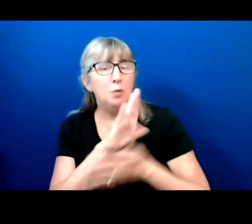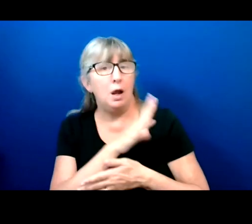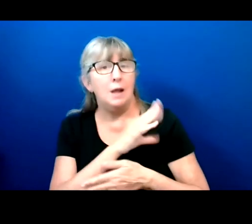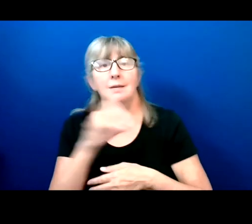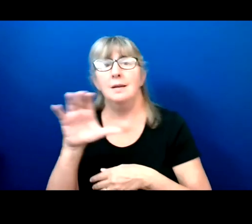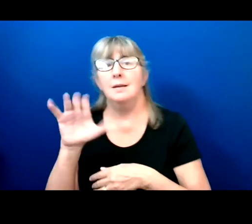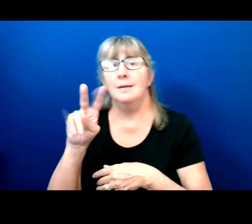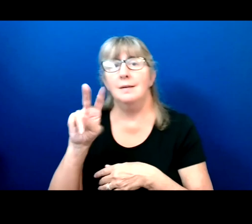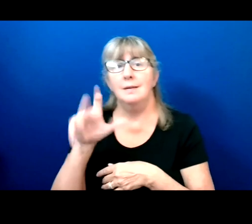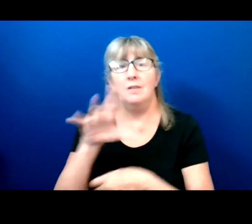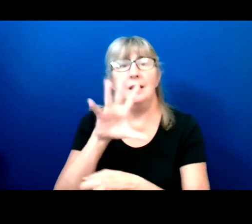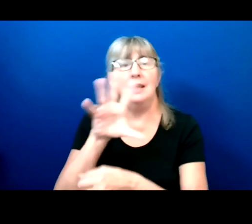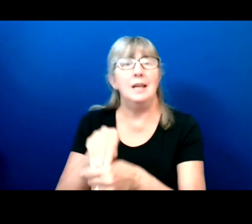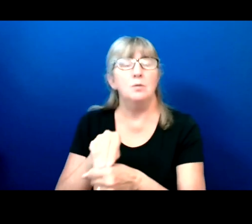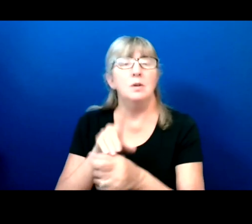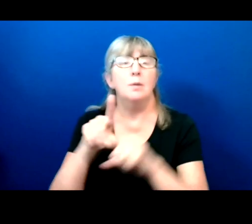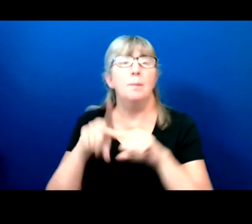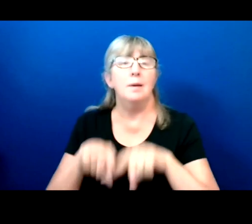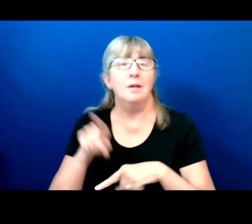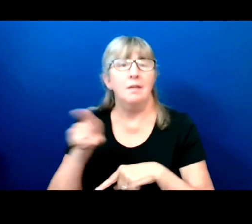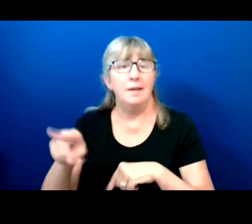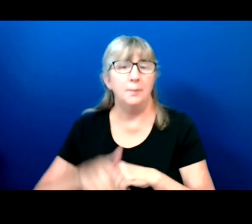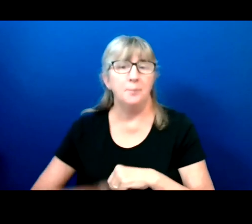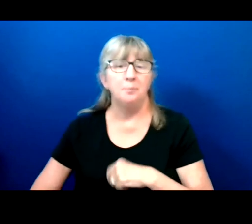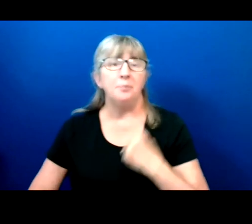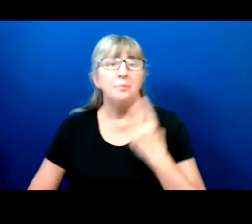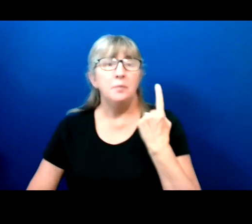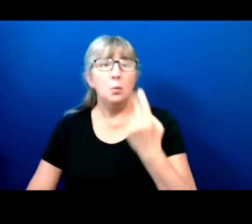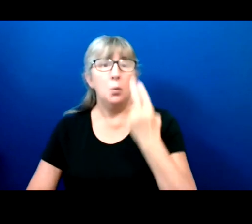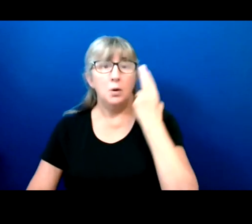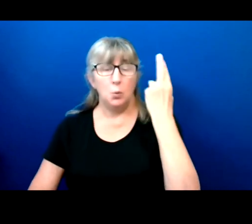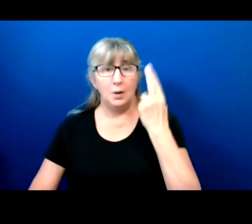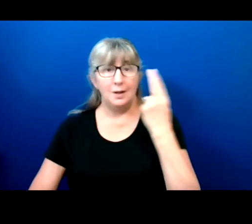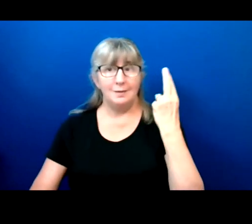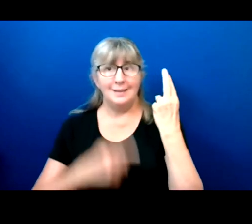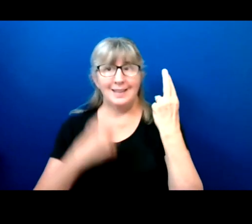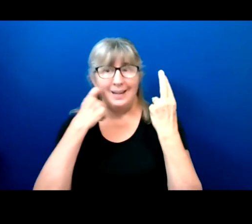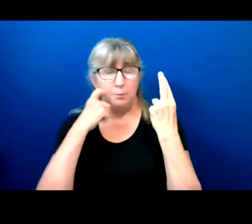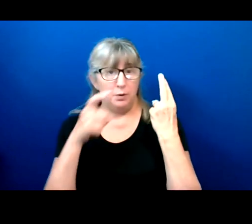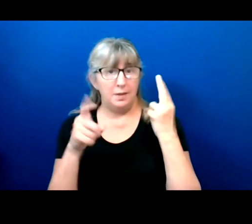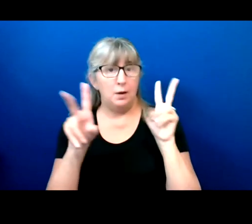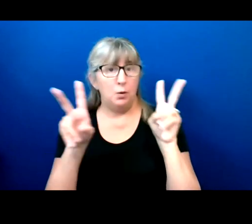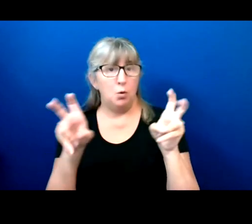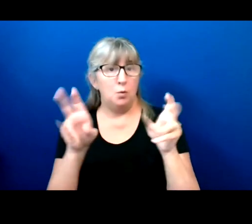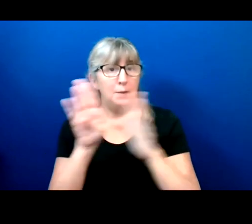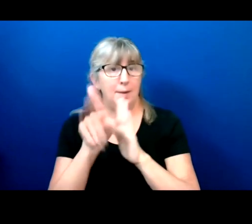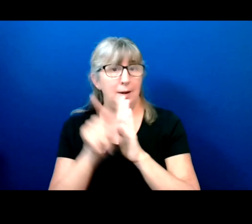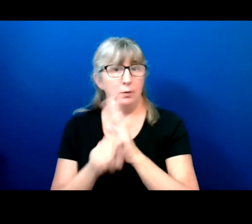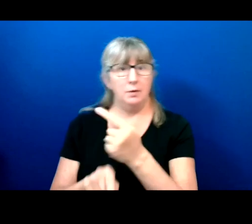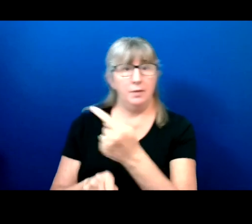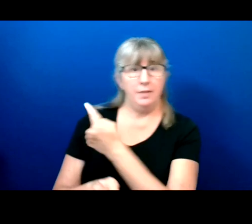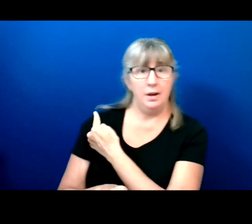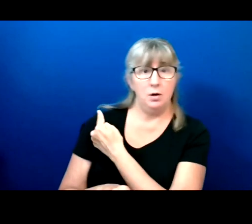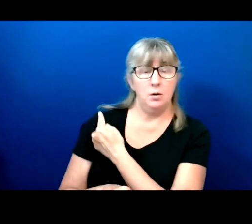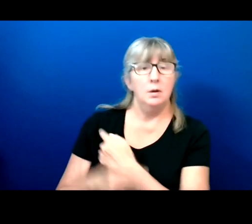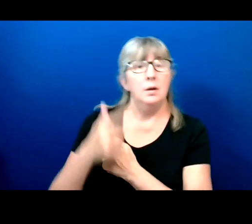One of the reasons I put that Justin Dart quote in the background, vote like your life depend on it because it does.